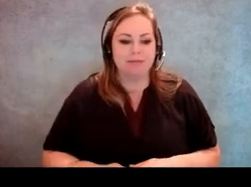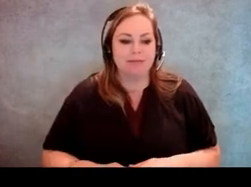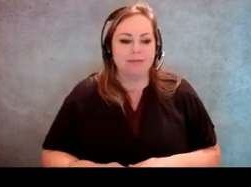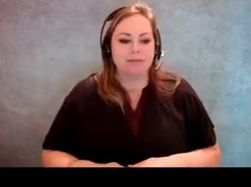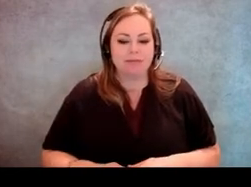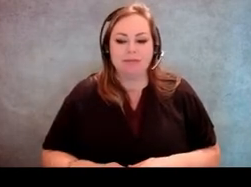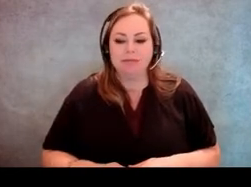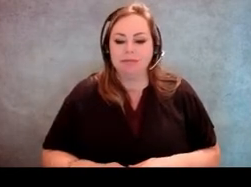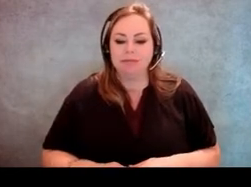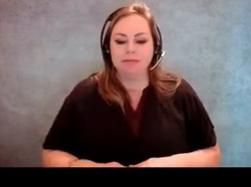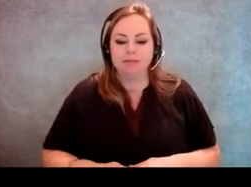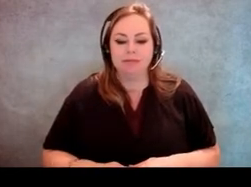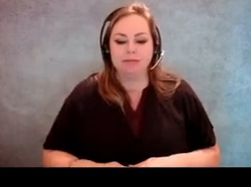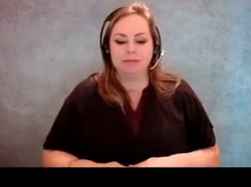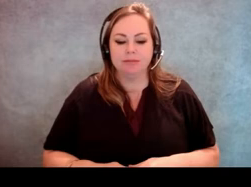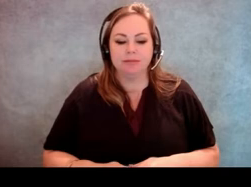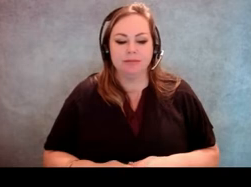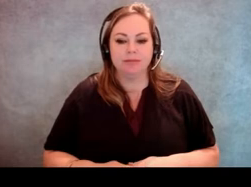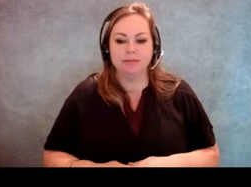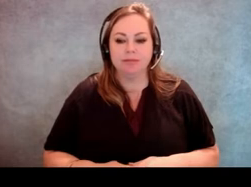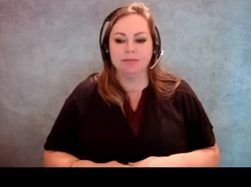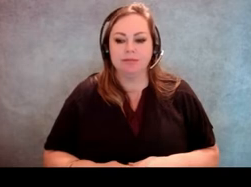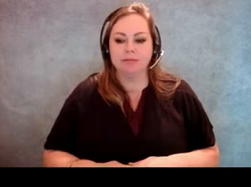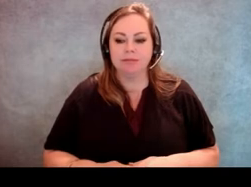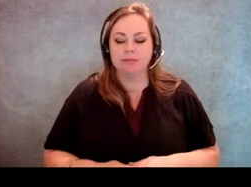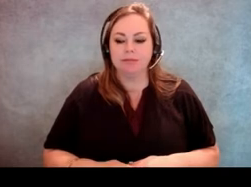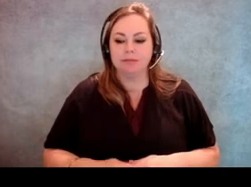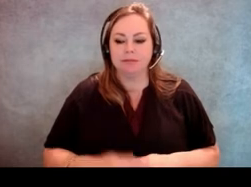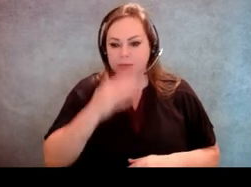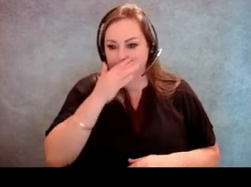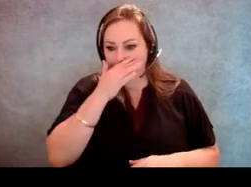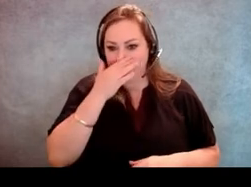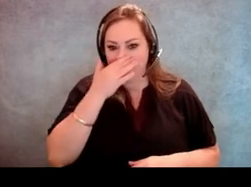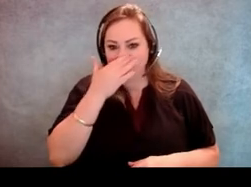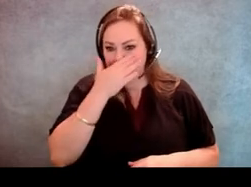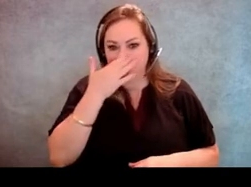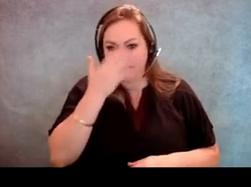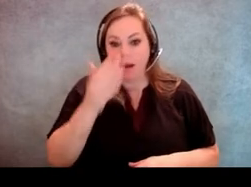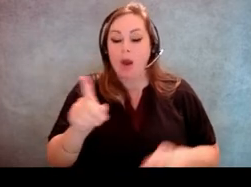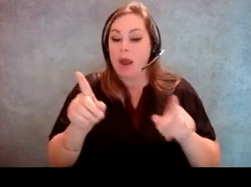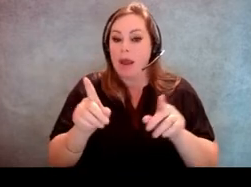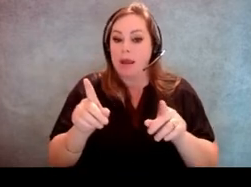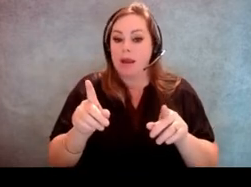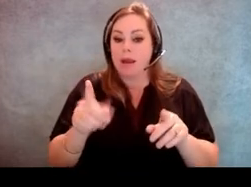And then at polling stations. [Molly Broadway] Or if you're like me,